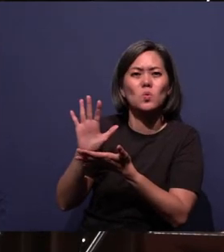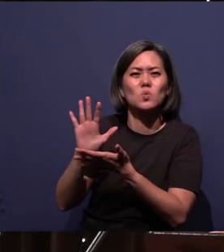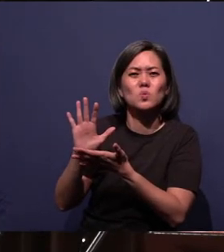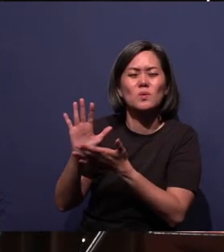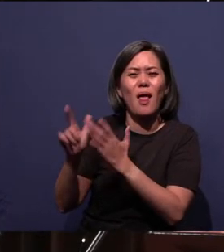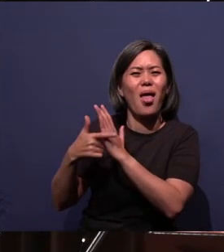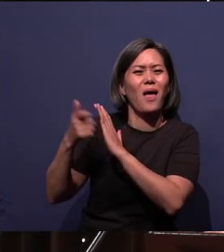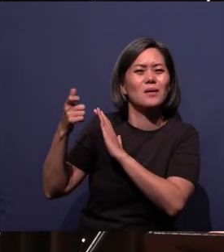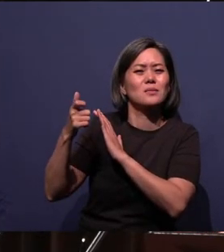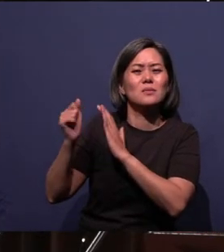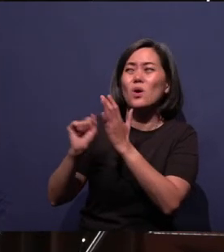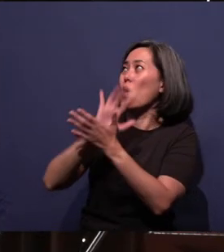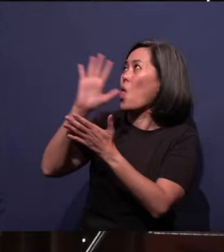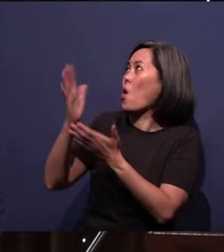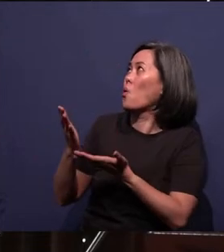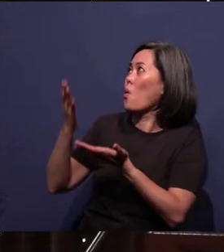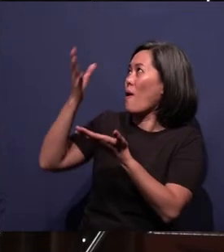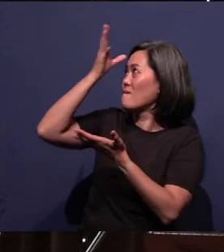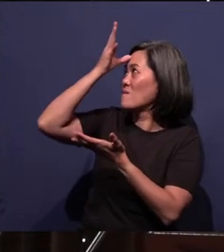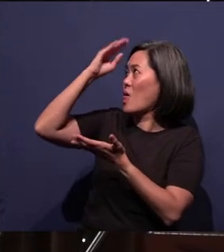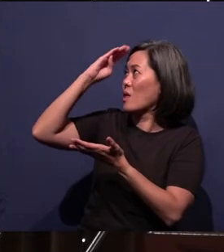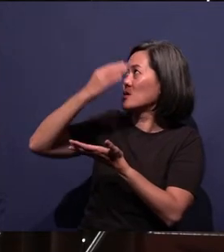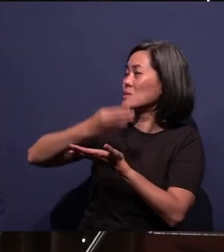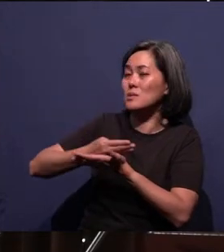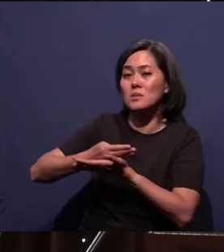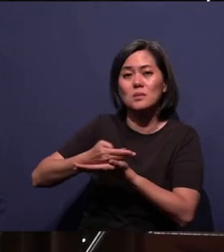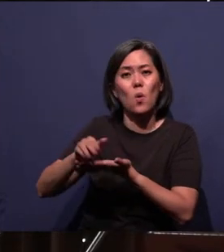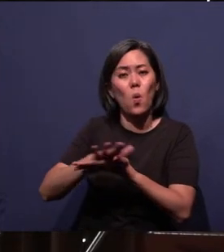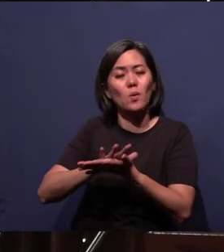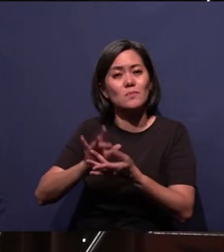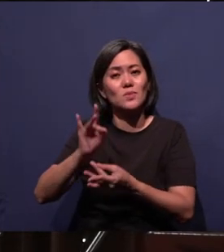Glory be the Father and to the Son and to the Holy Spirit,